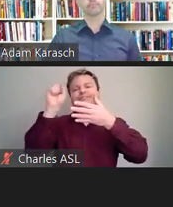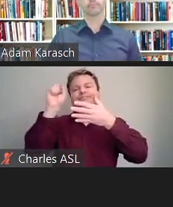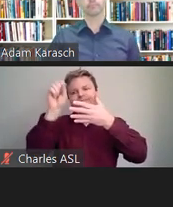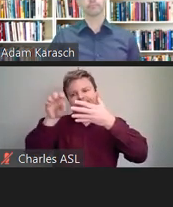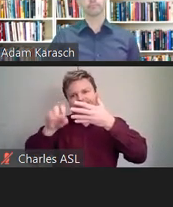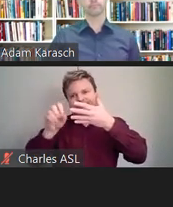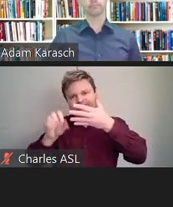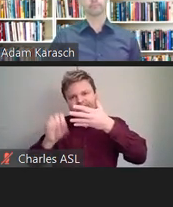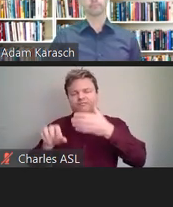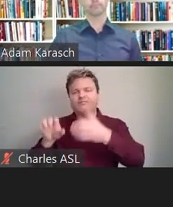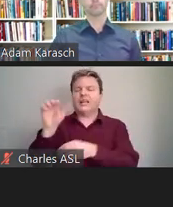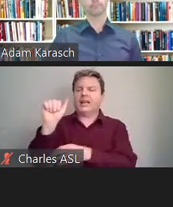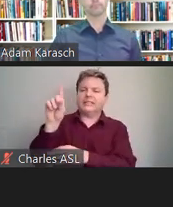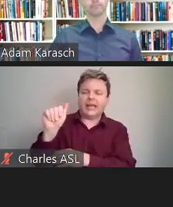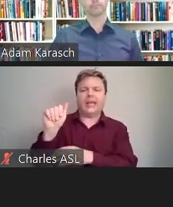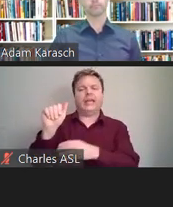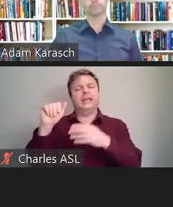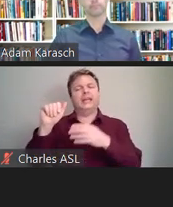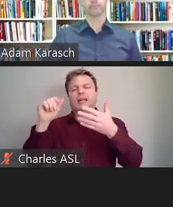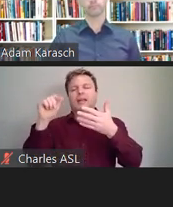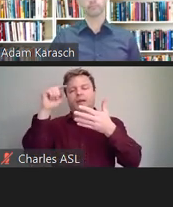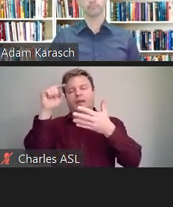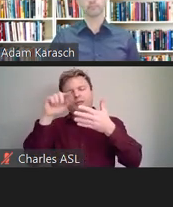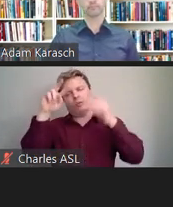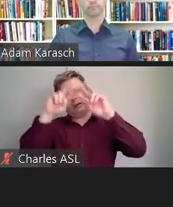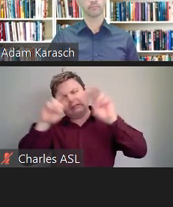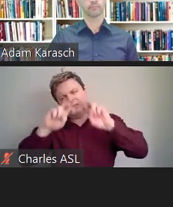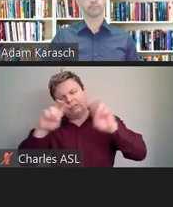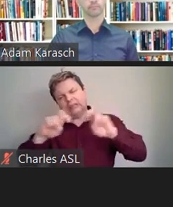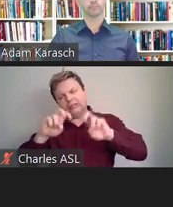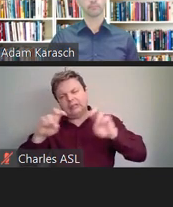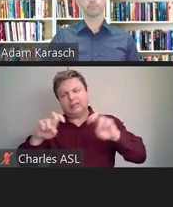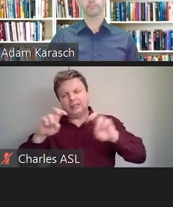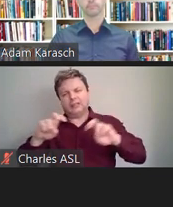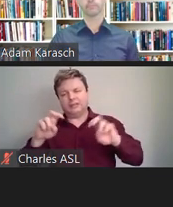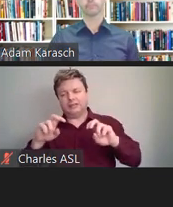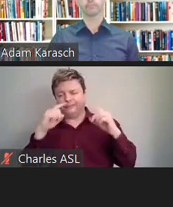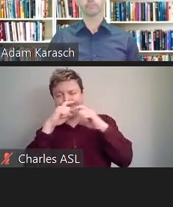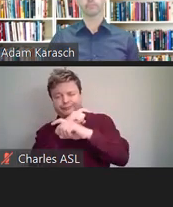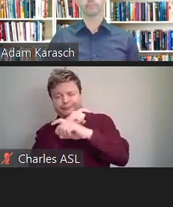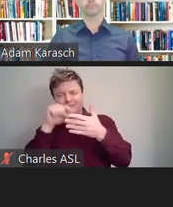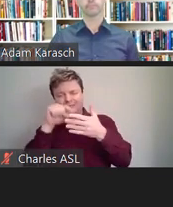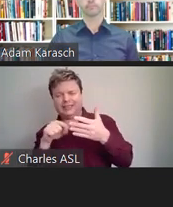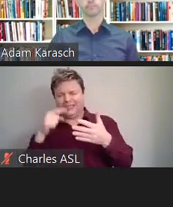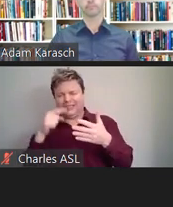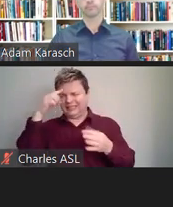of these layers of what you have to look at to decide whether someone is disabled, and major life